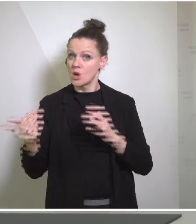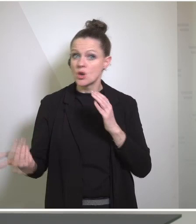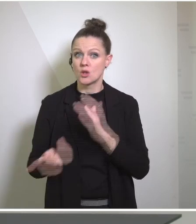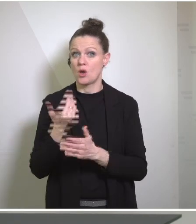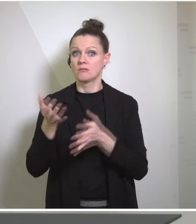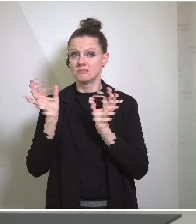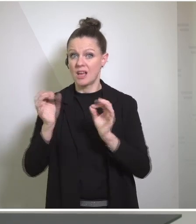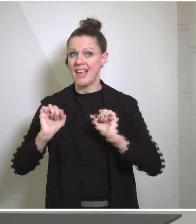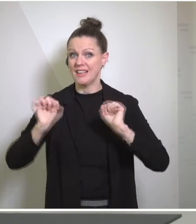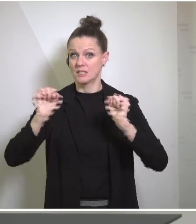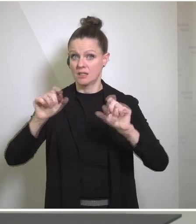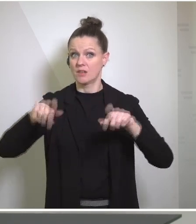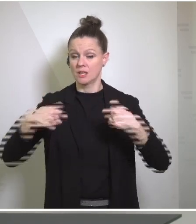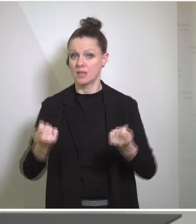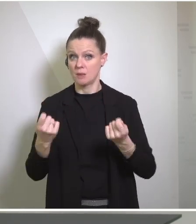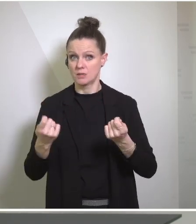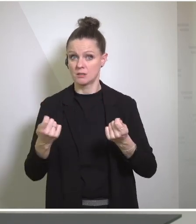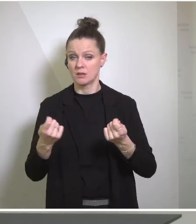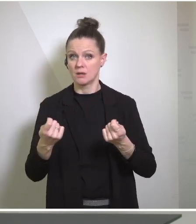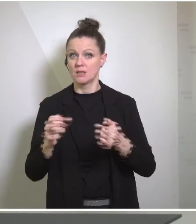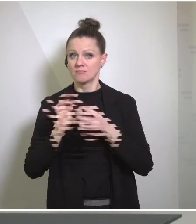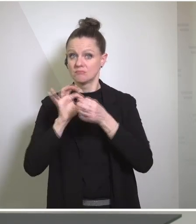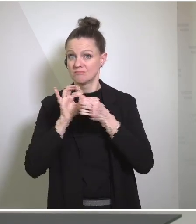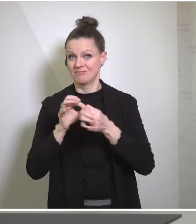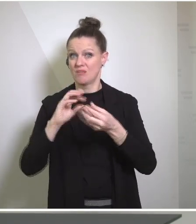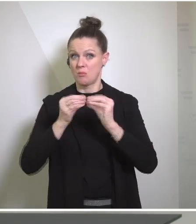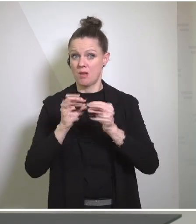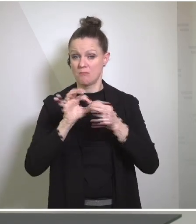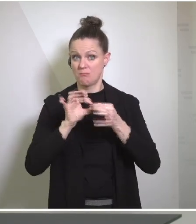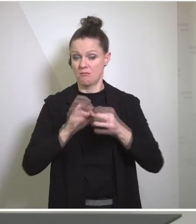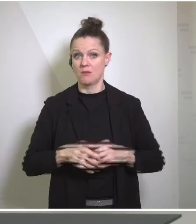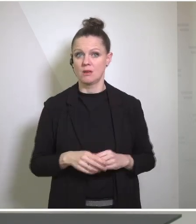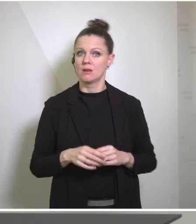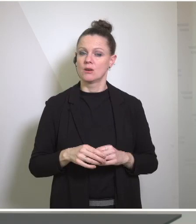initiatives for how to effectively address the problem. And we very much appreciate Austria's